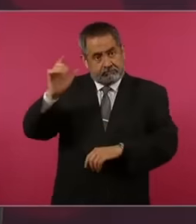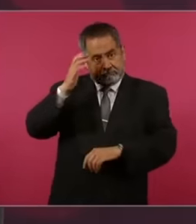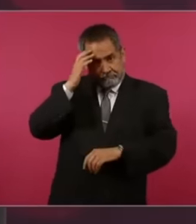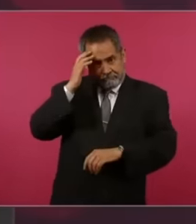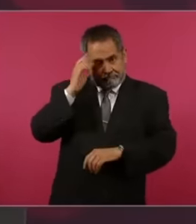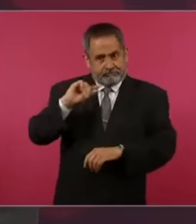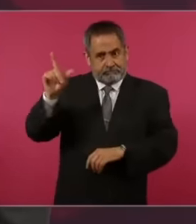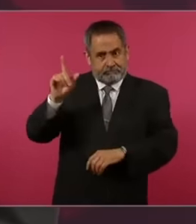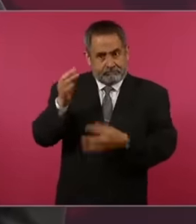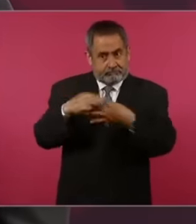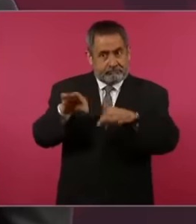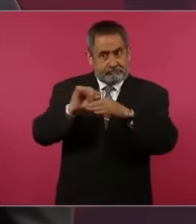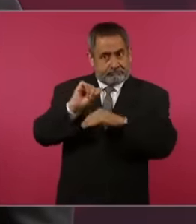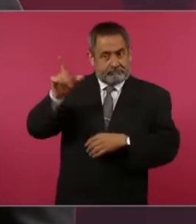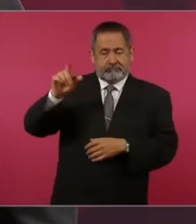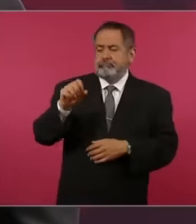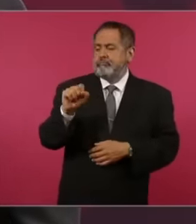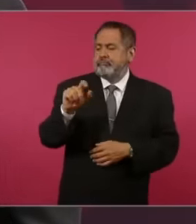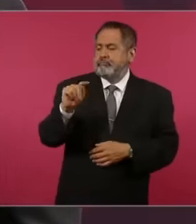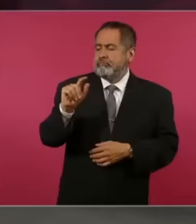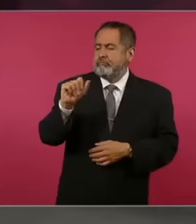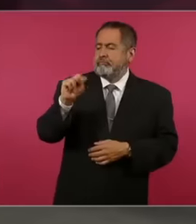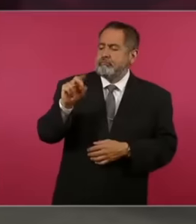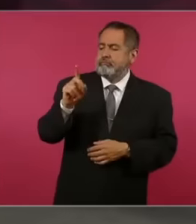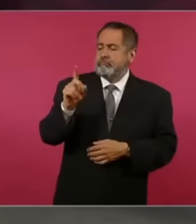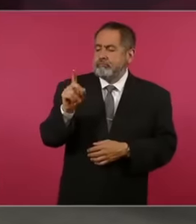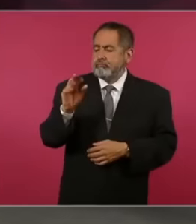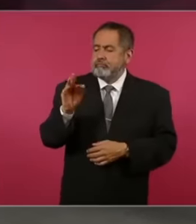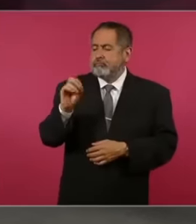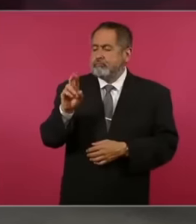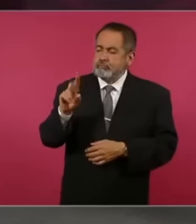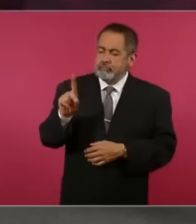important what